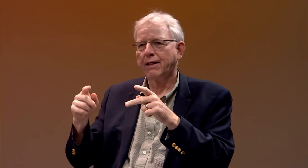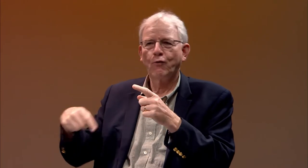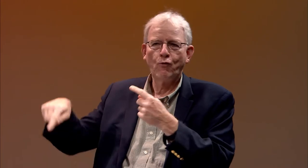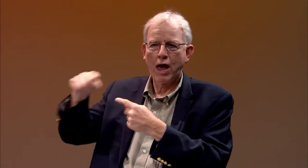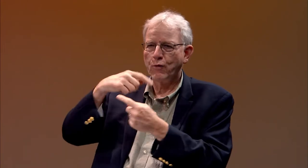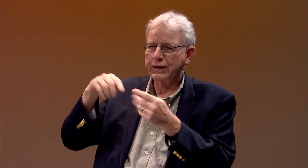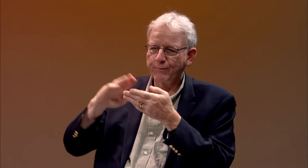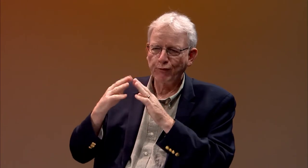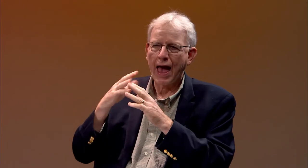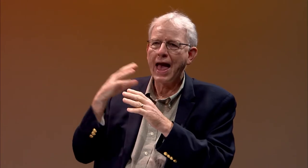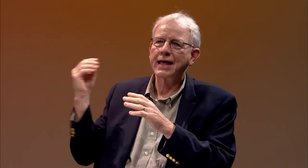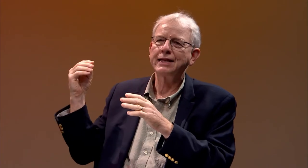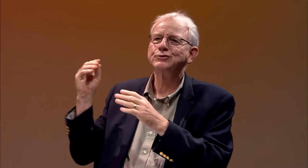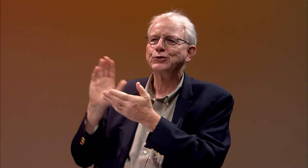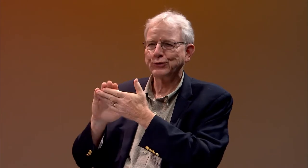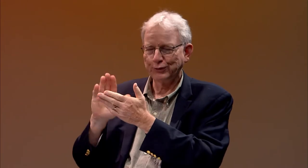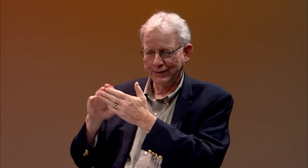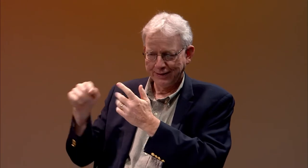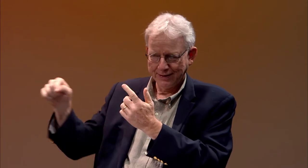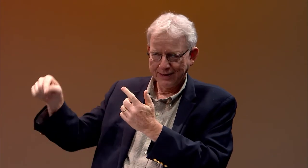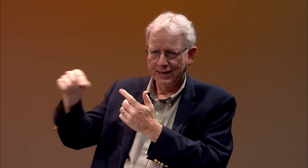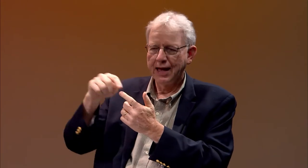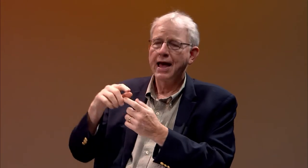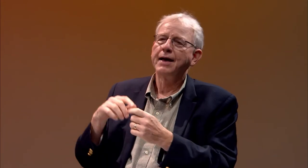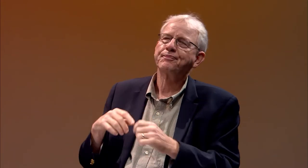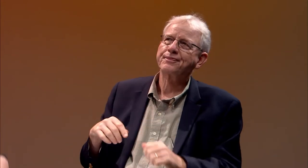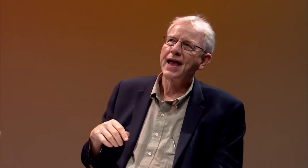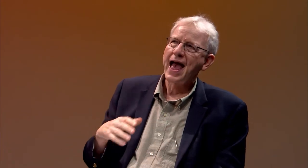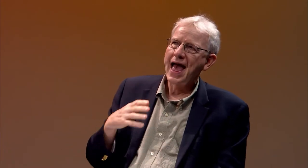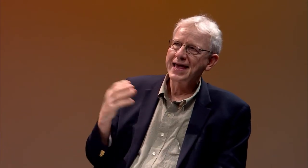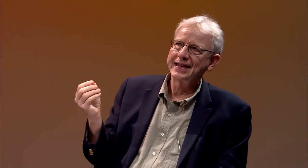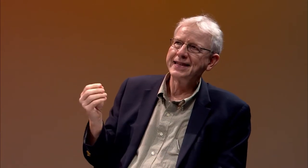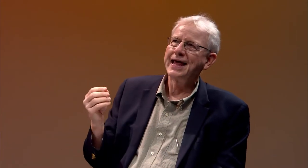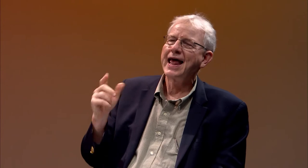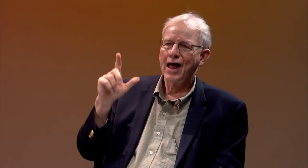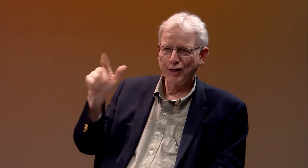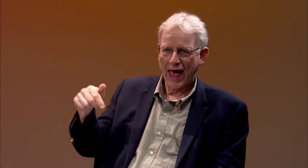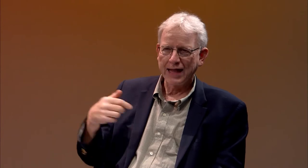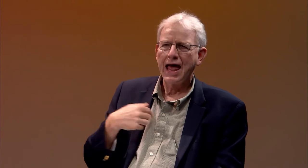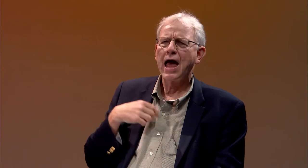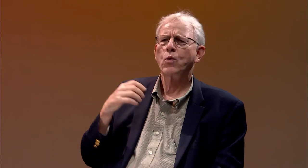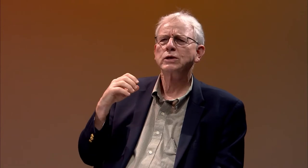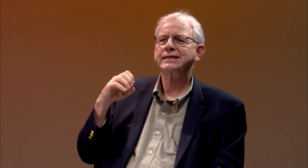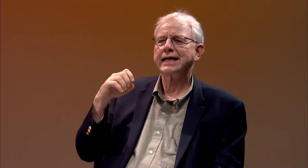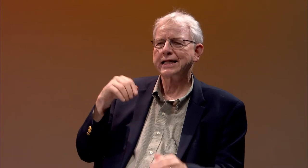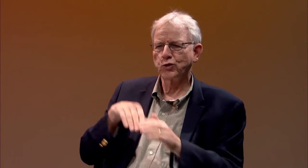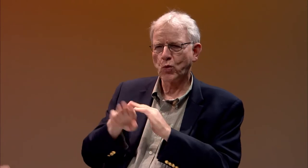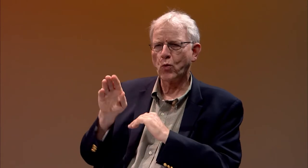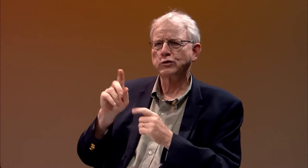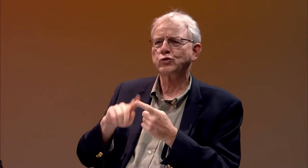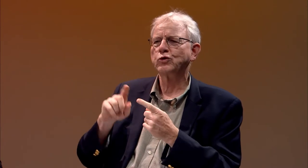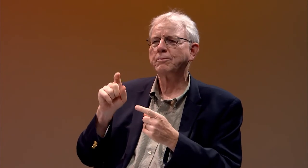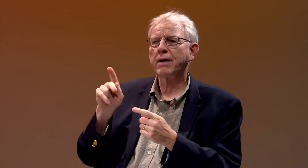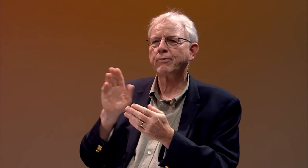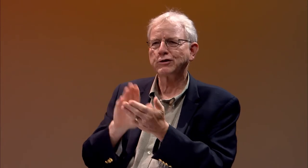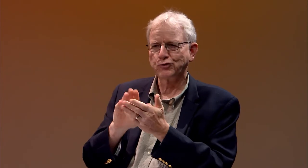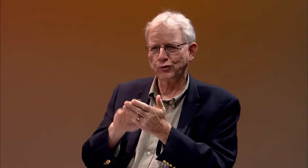They "seeked" help from people in the schools in our community. I was later enrolled...